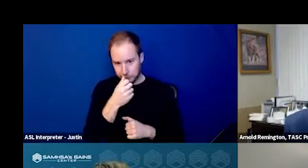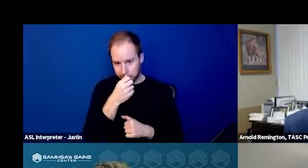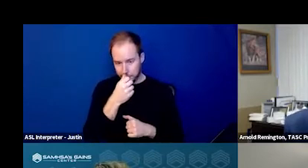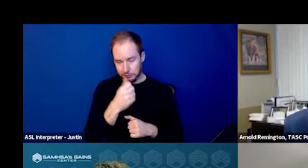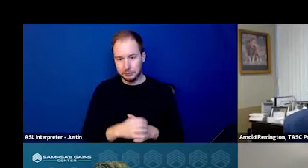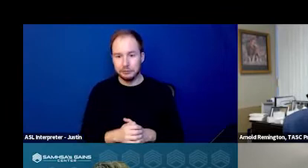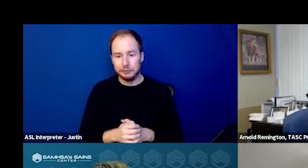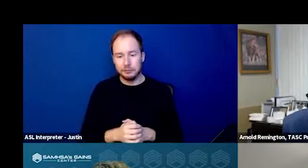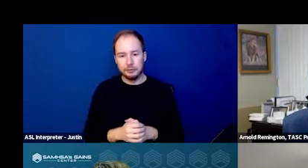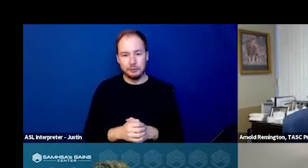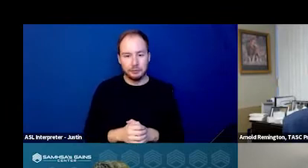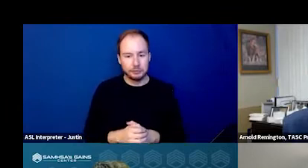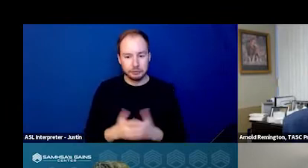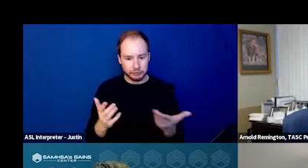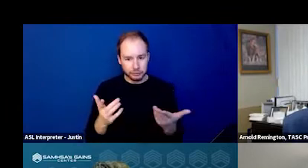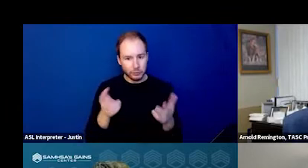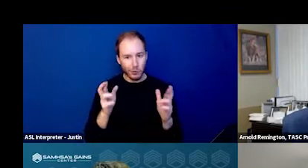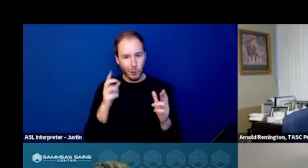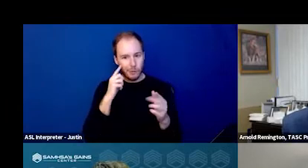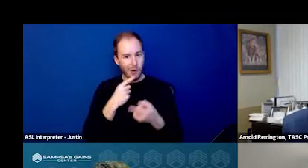So what do you hope to accomplish?